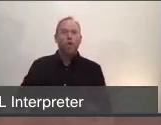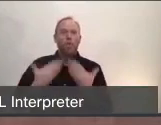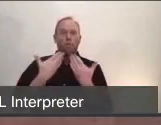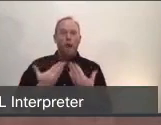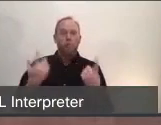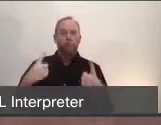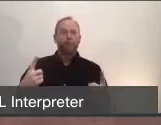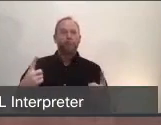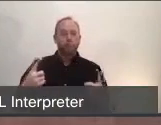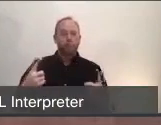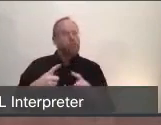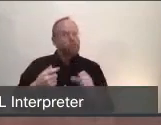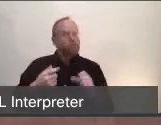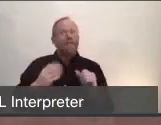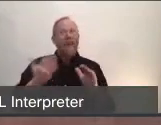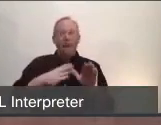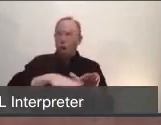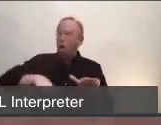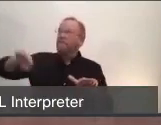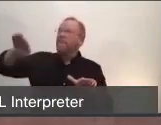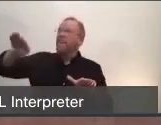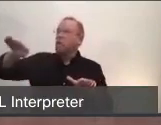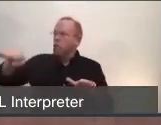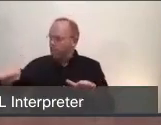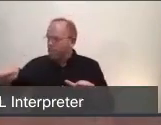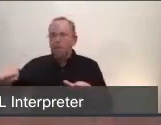when do we expect that that shelter-in-place order might be lifted,